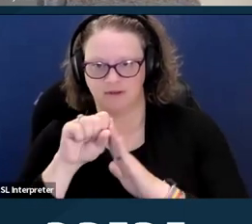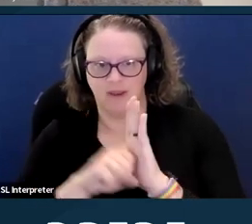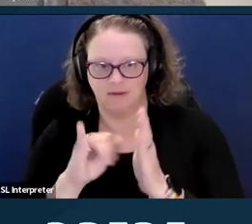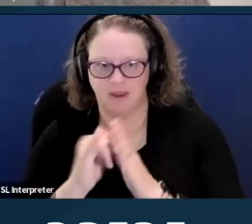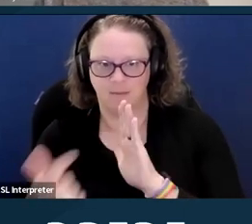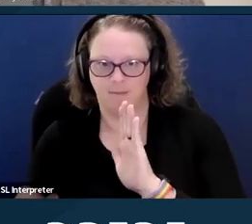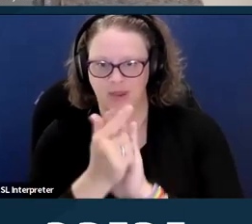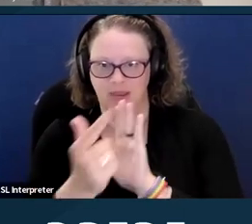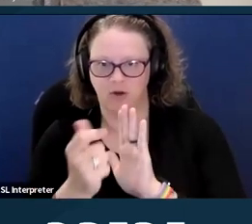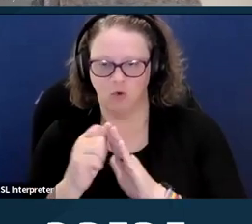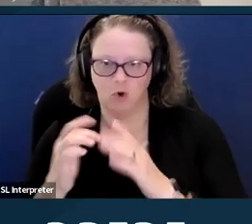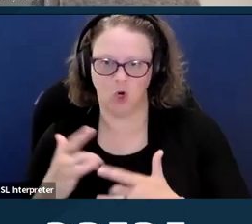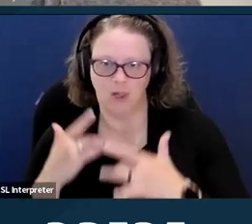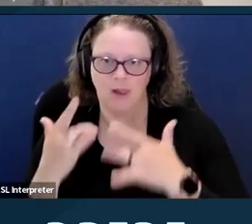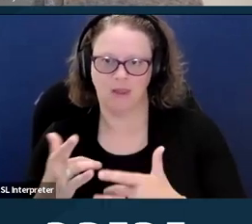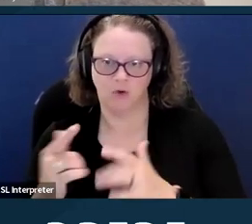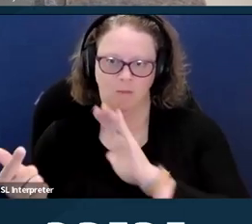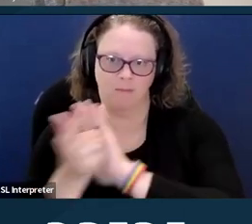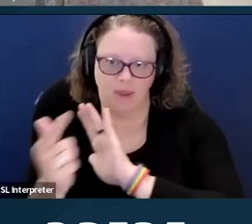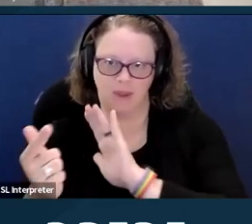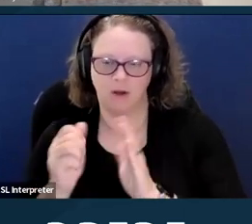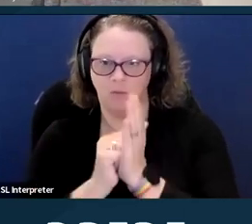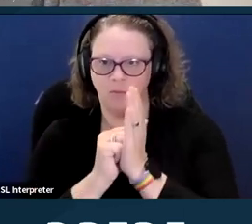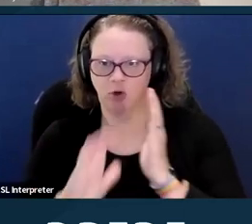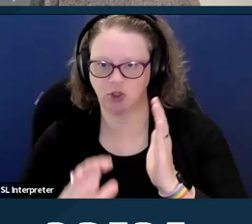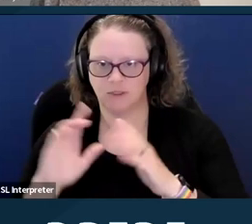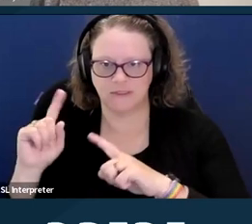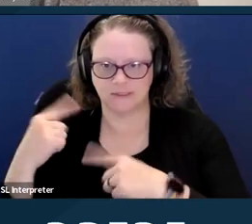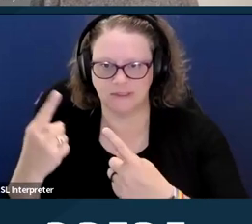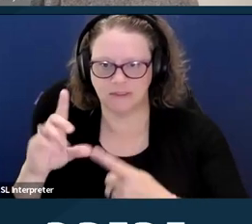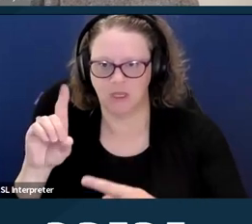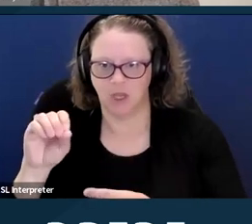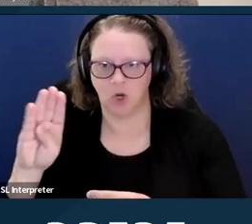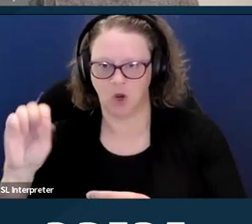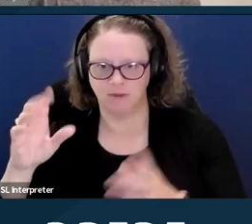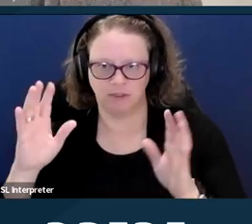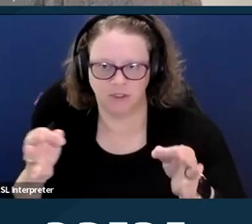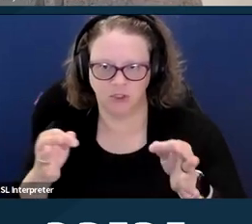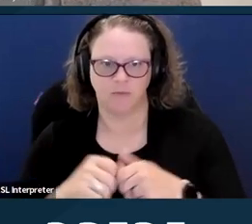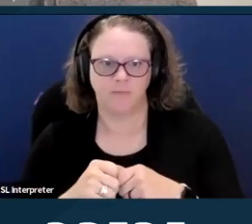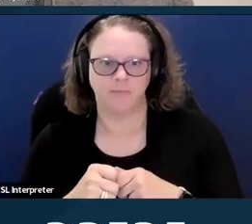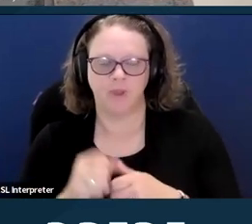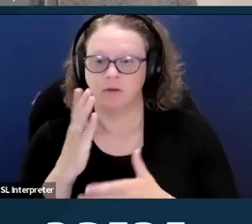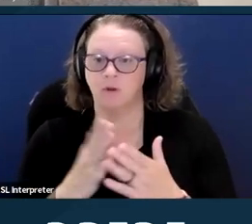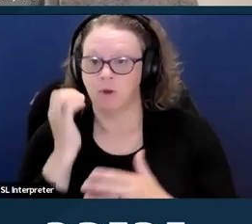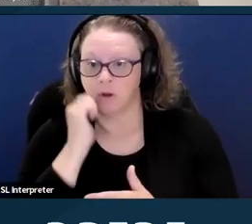or are likely to ban abortions since Dobbs. Some common transportation barriers that people